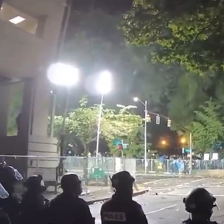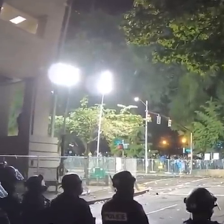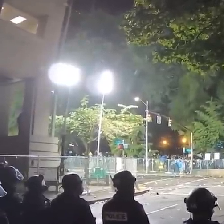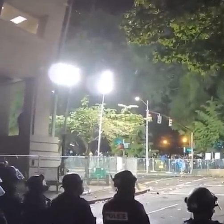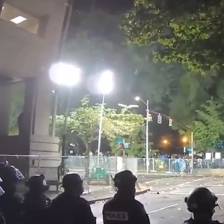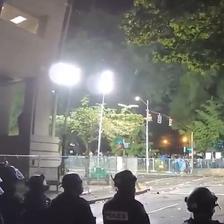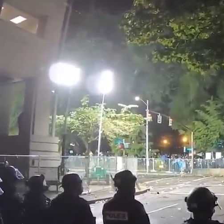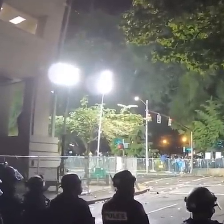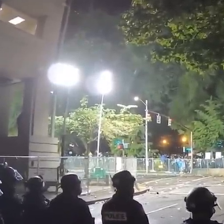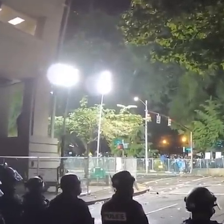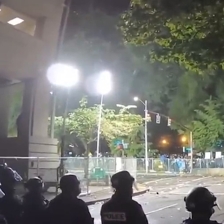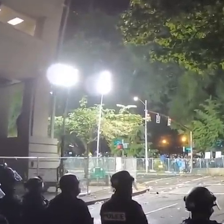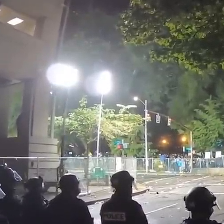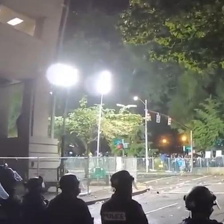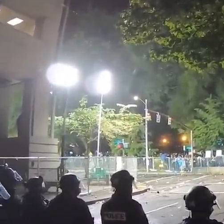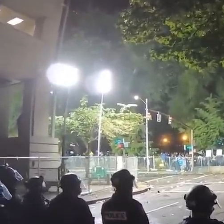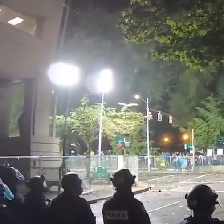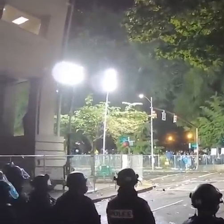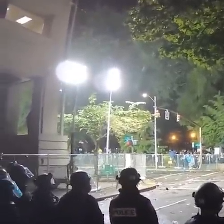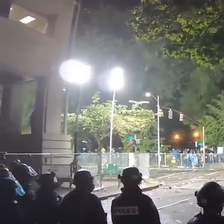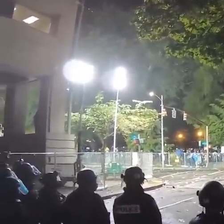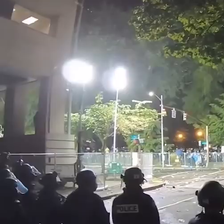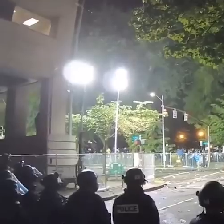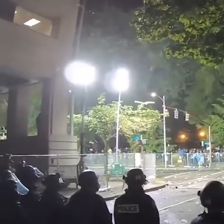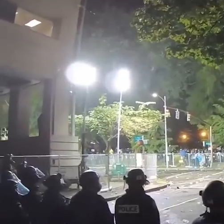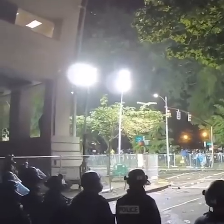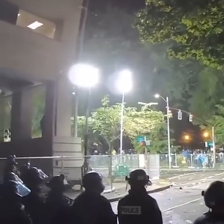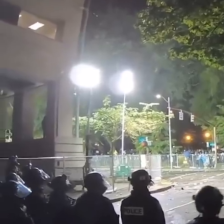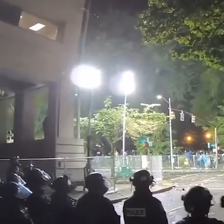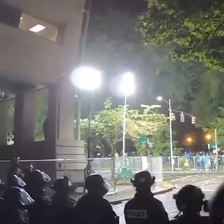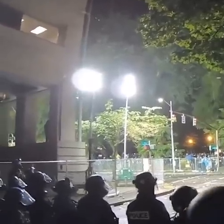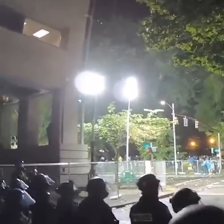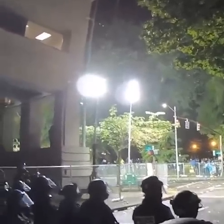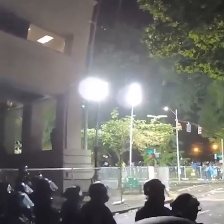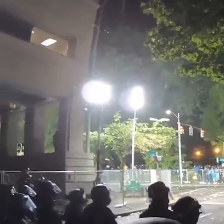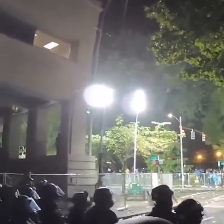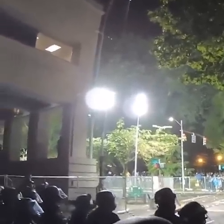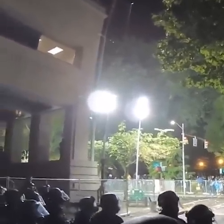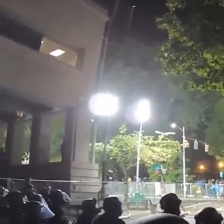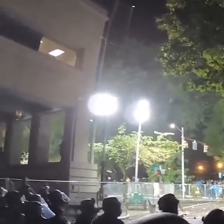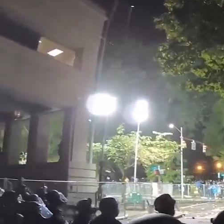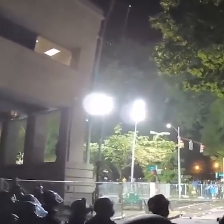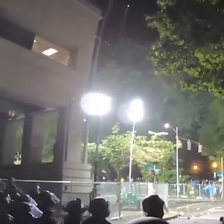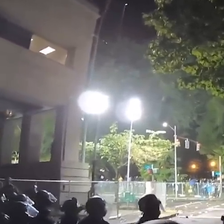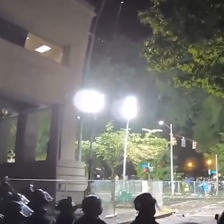the agitator group, this goes on like this and we can make these